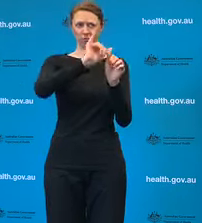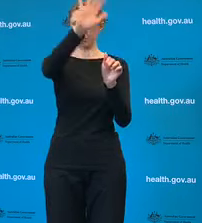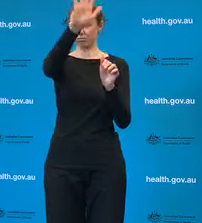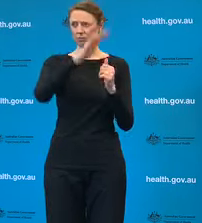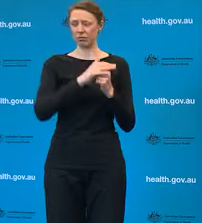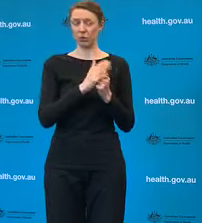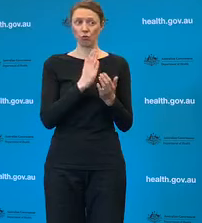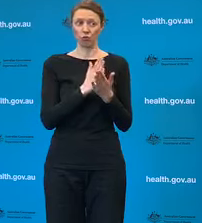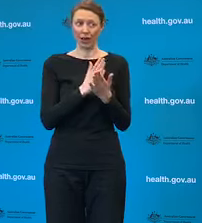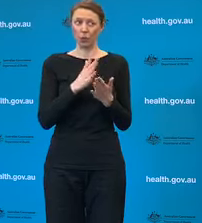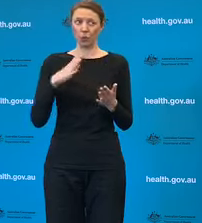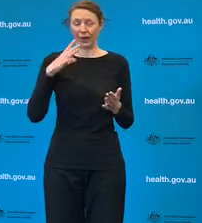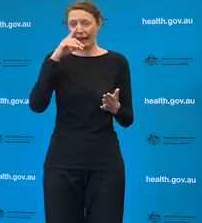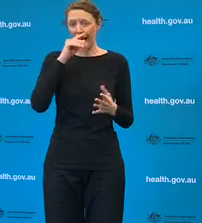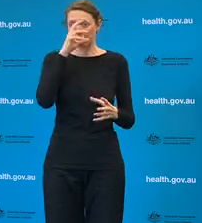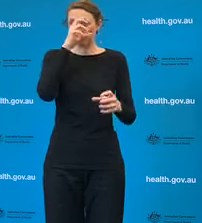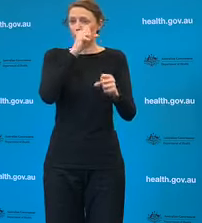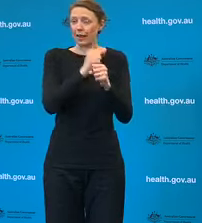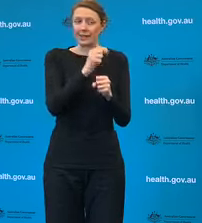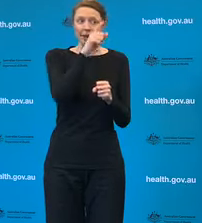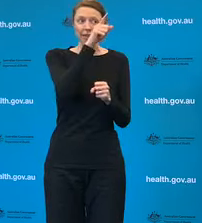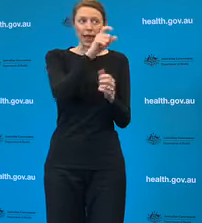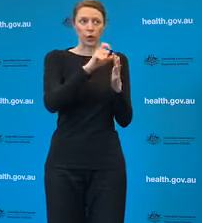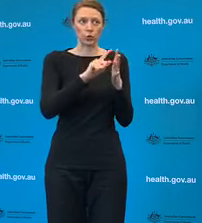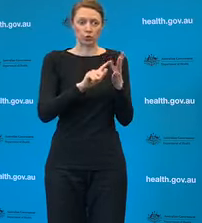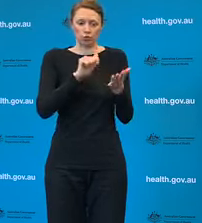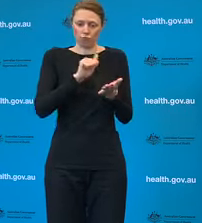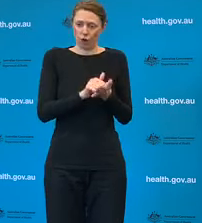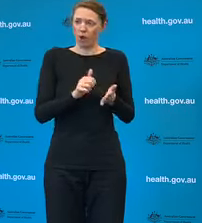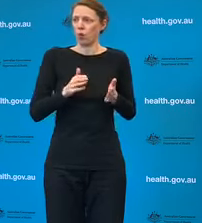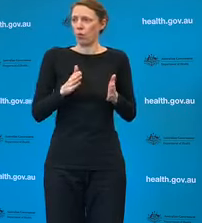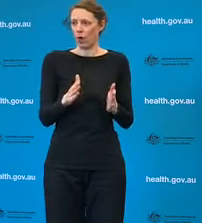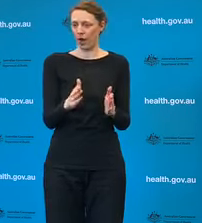that what, the way they, that they have manufactured the vaccine